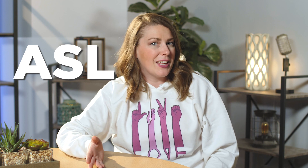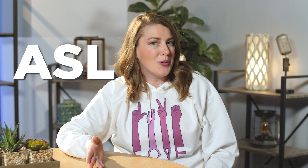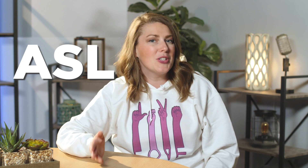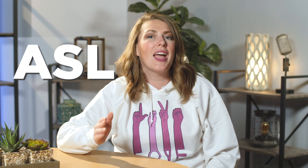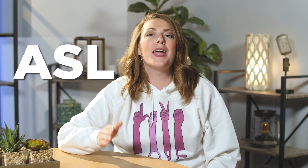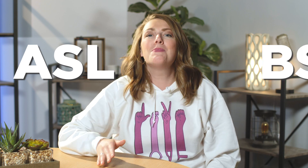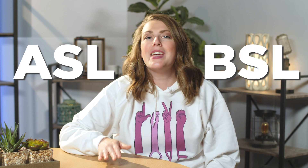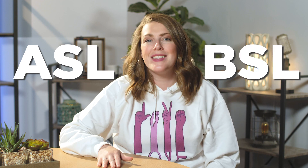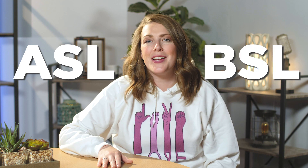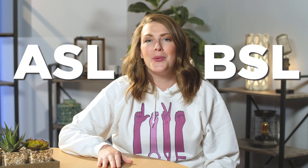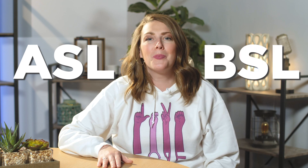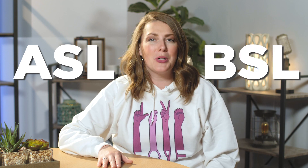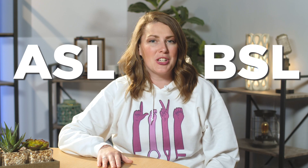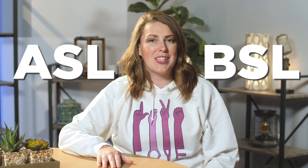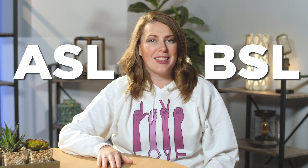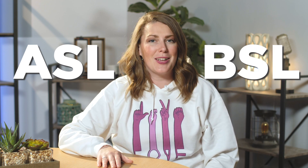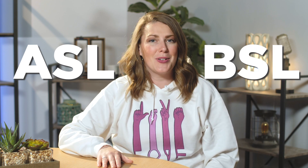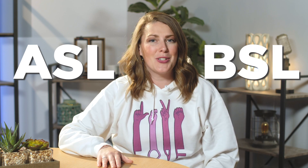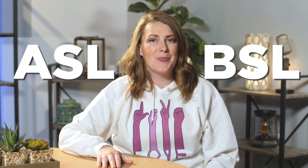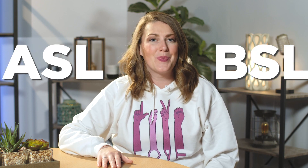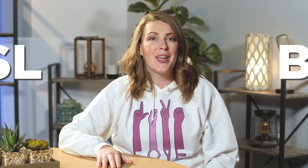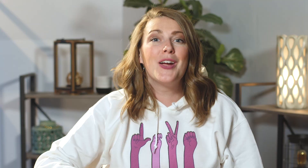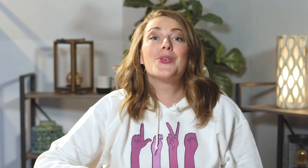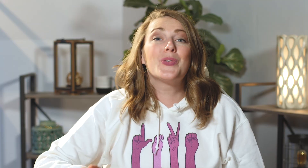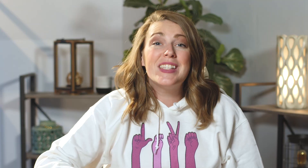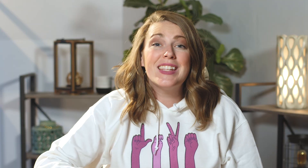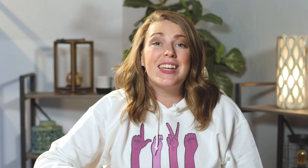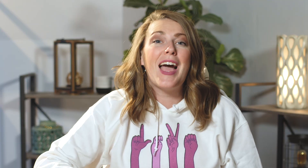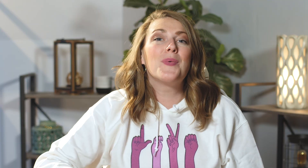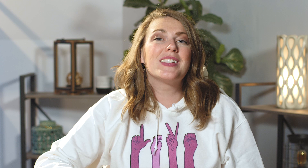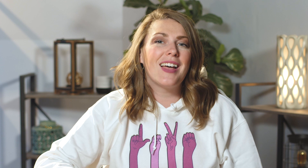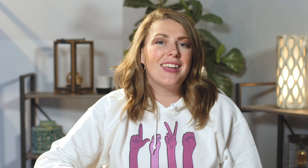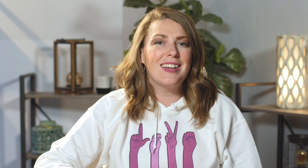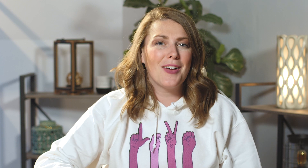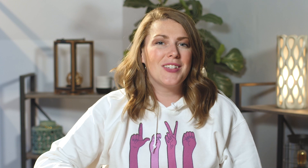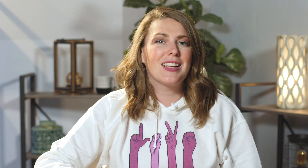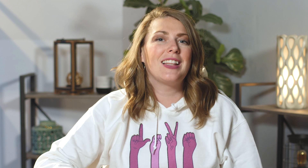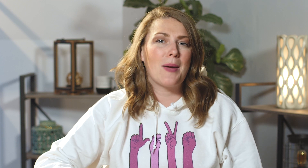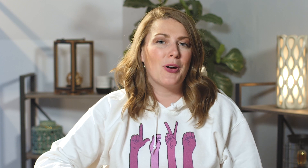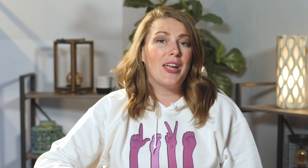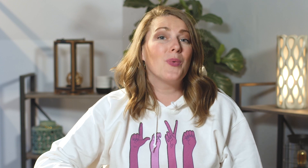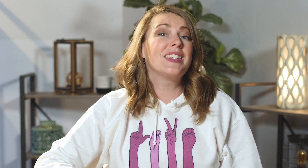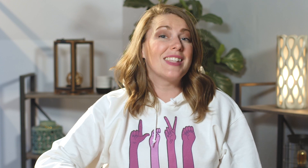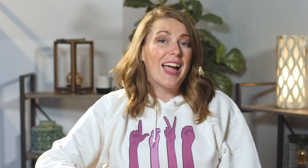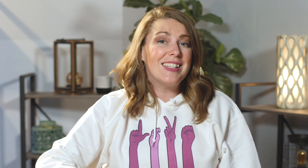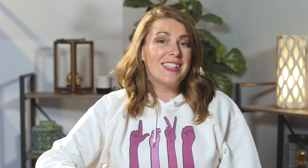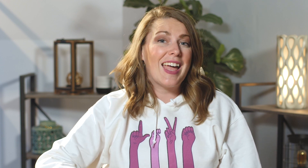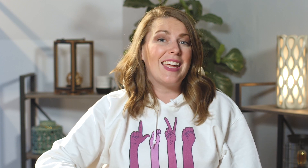language and bsl british sign language recently i was lucky enough to collaborate with science a